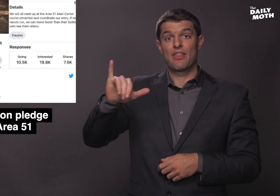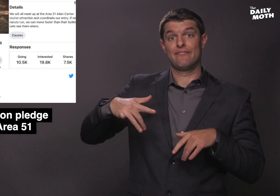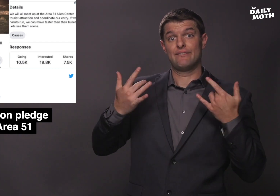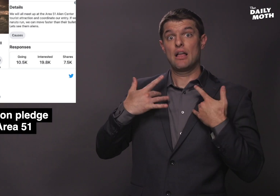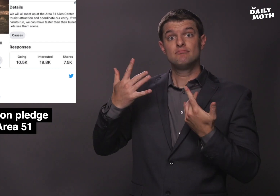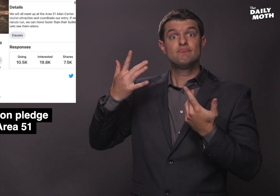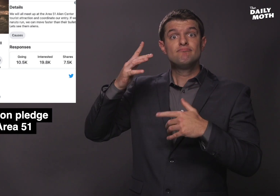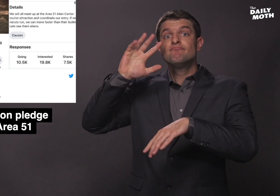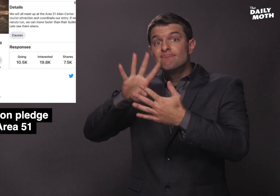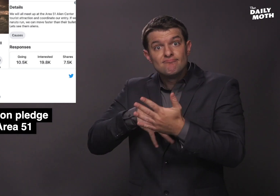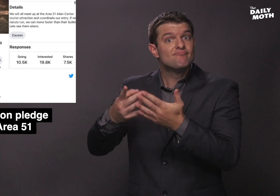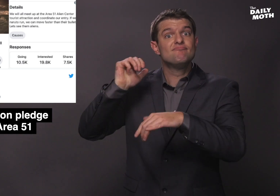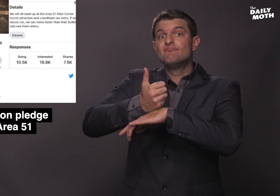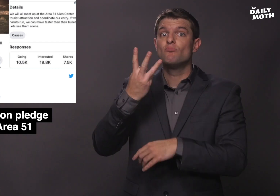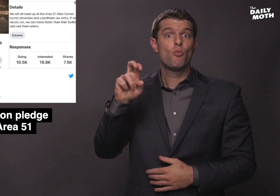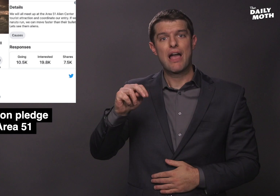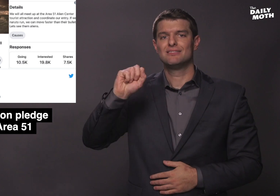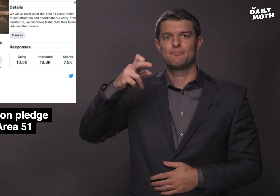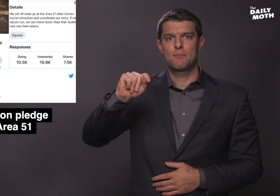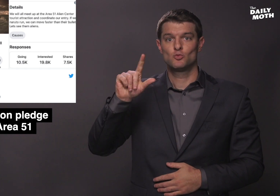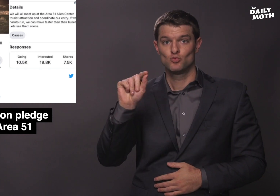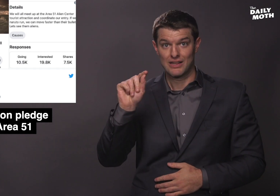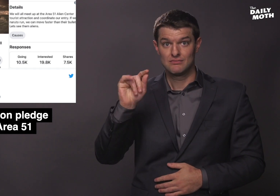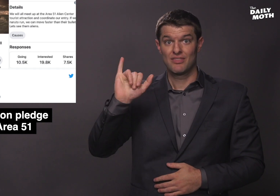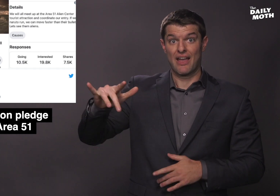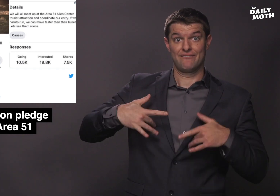to take place on September 20.